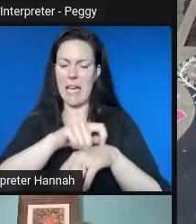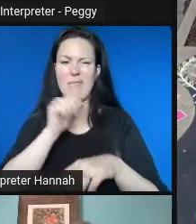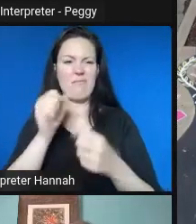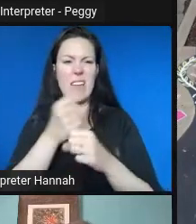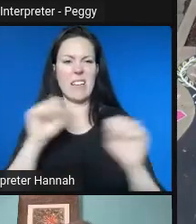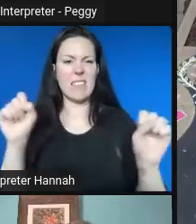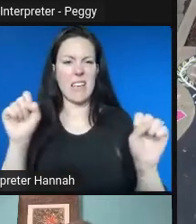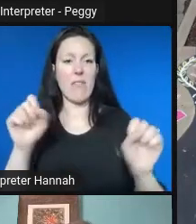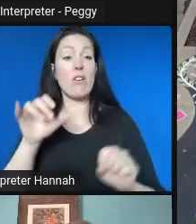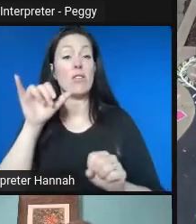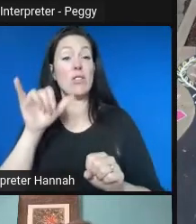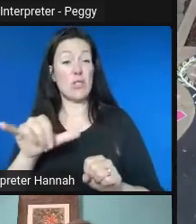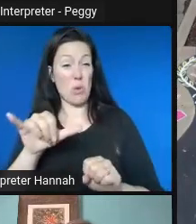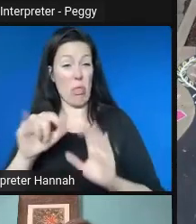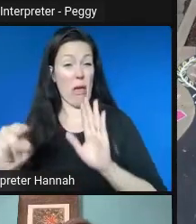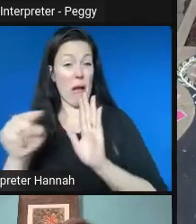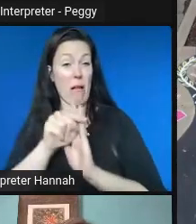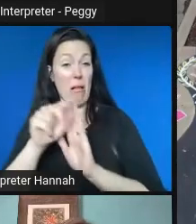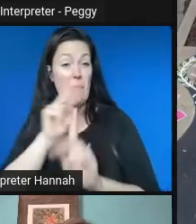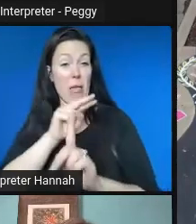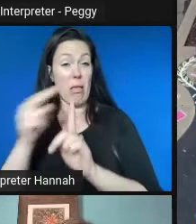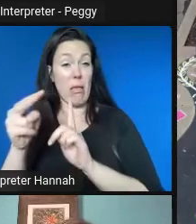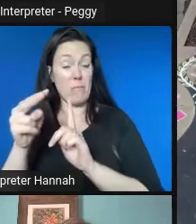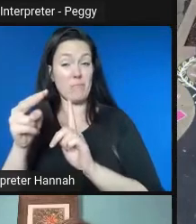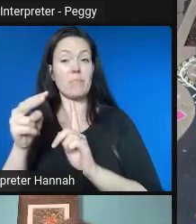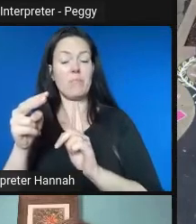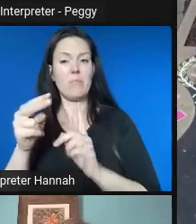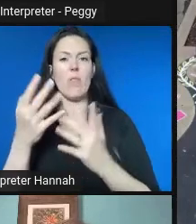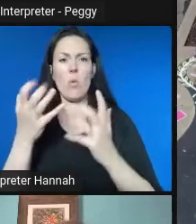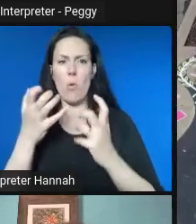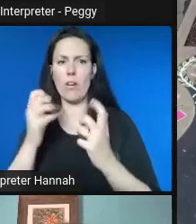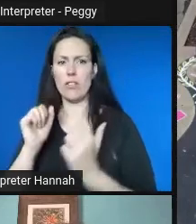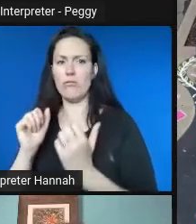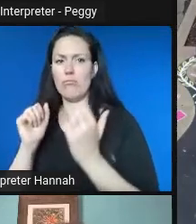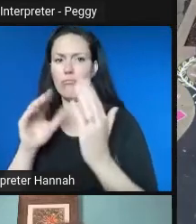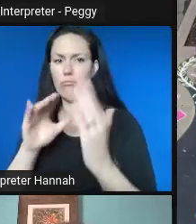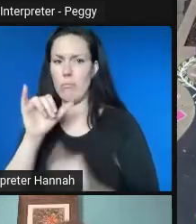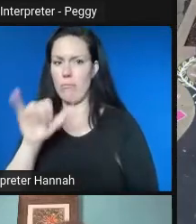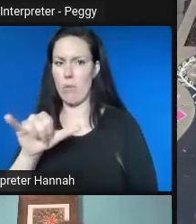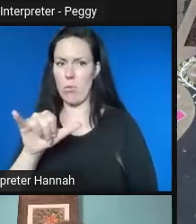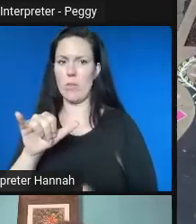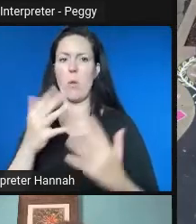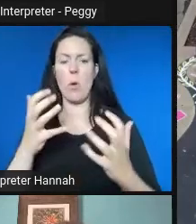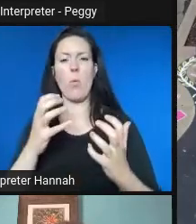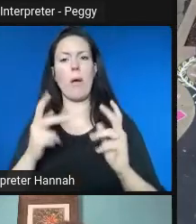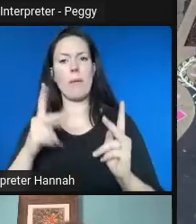ideas-- or some of that safety perception. So Eleanor kind of rolled out those themes.